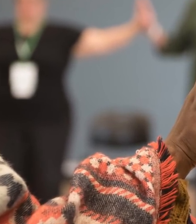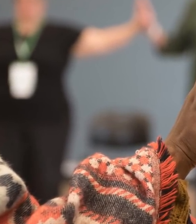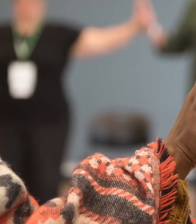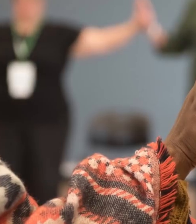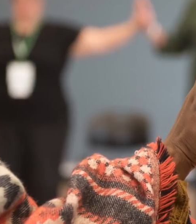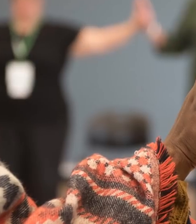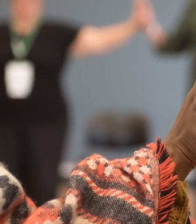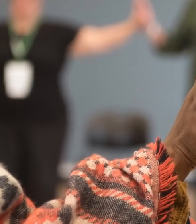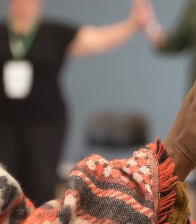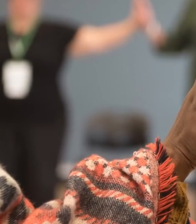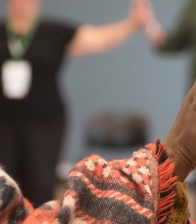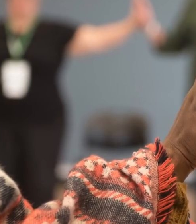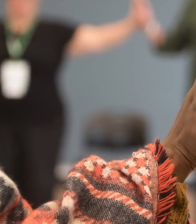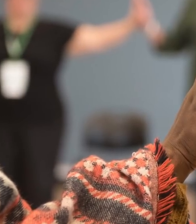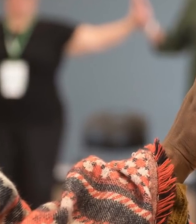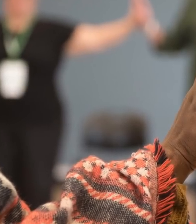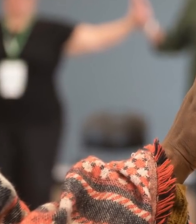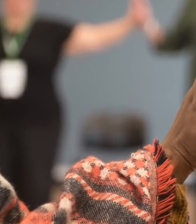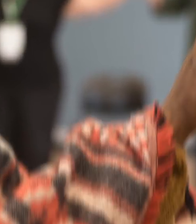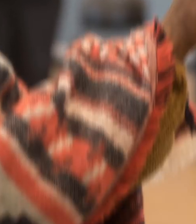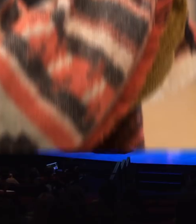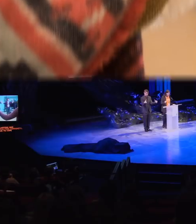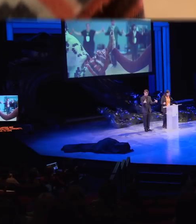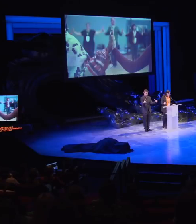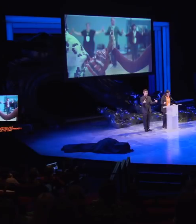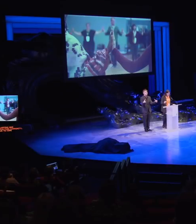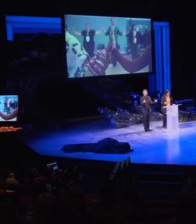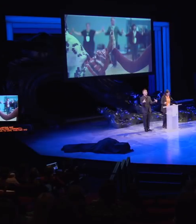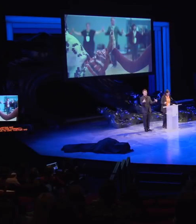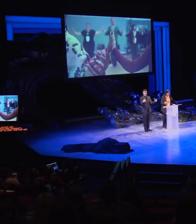For us to come together and make any sustainable change